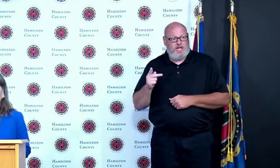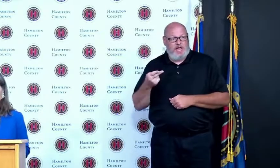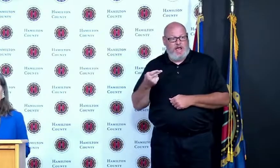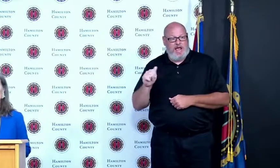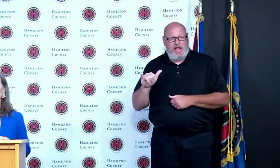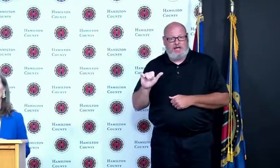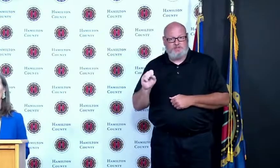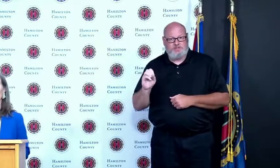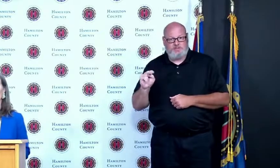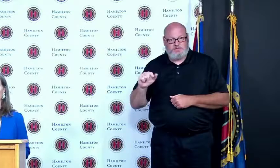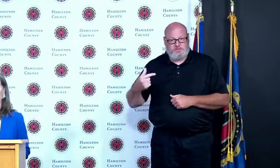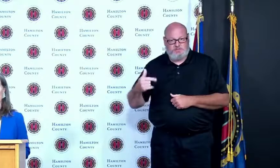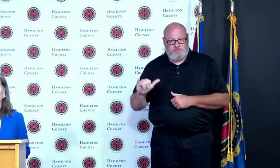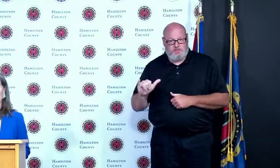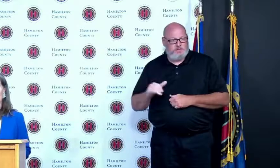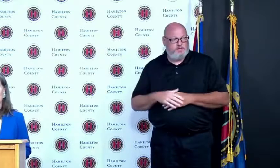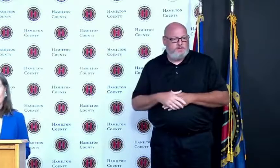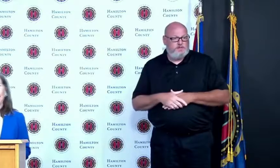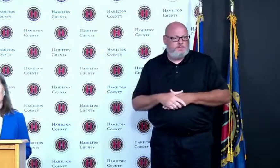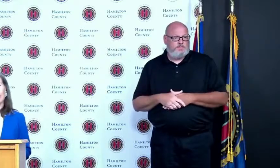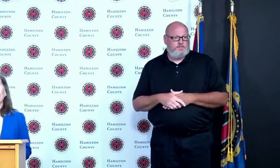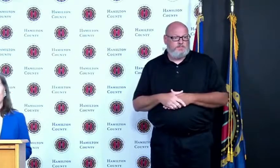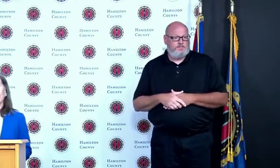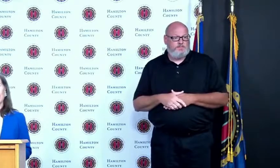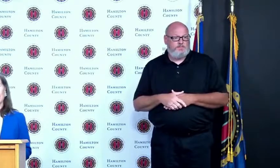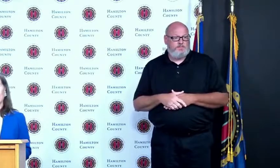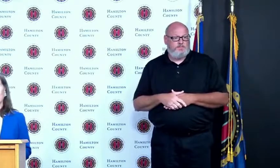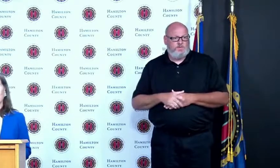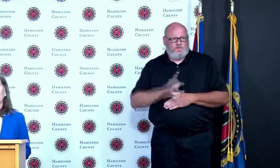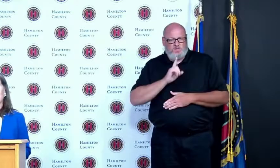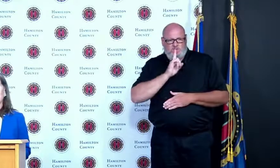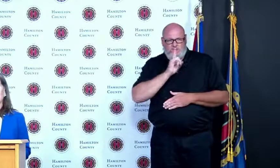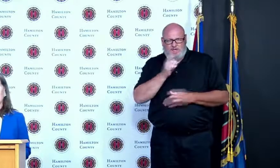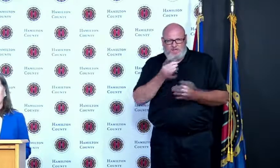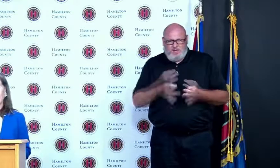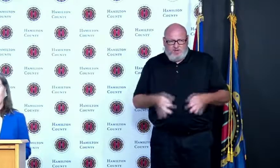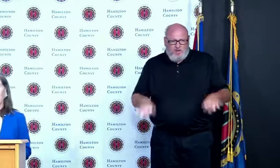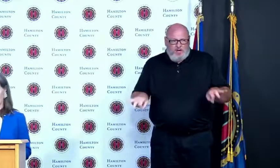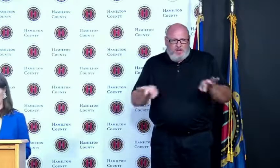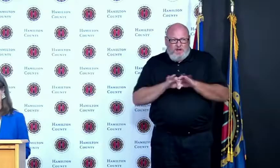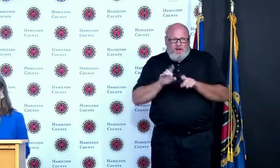it was so critical to us to have their expertise and their information as part of the briefing